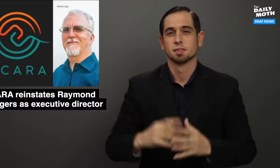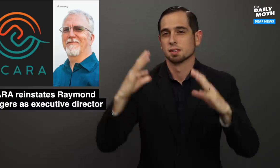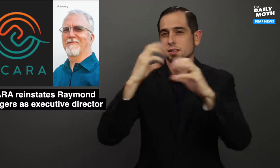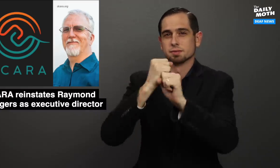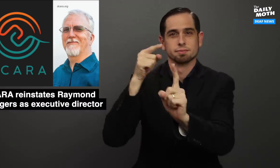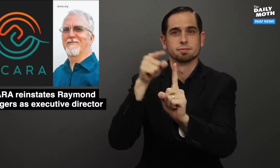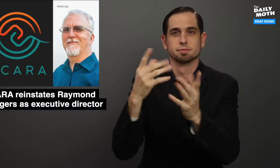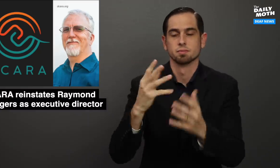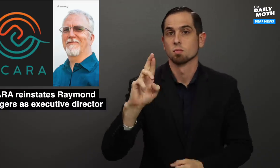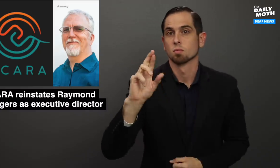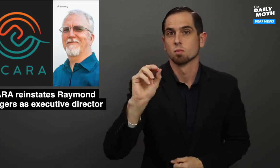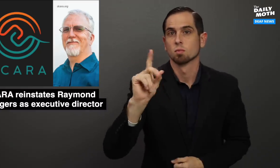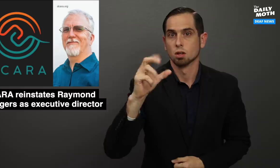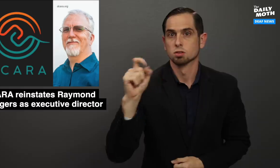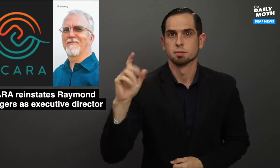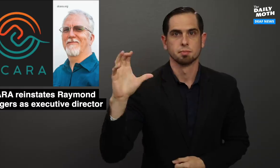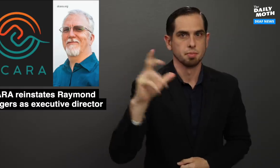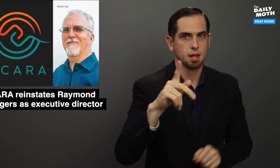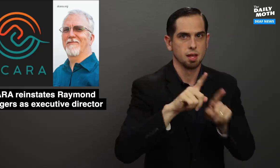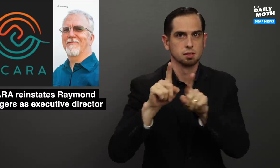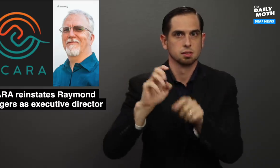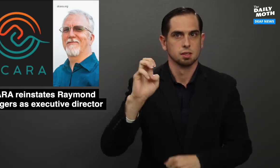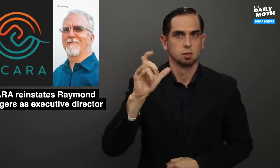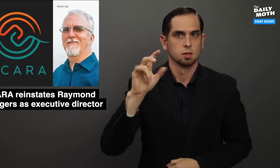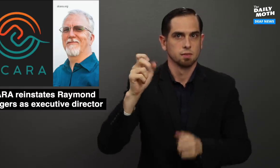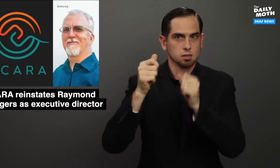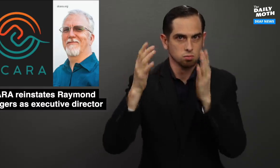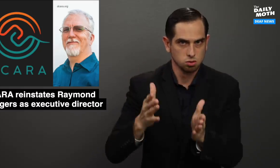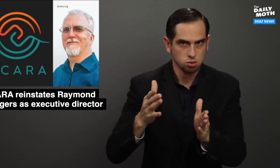In short - Rodgers is back as executive director and